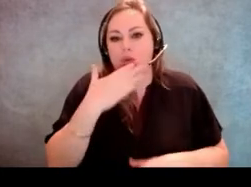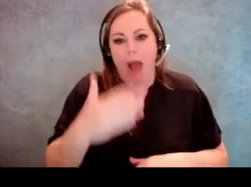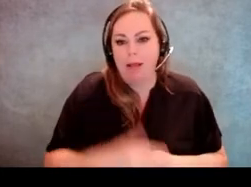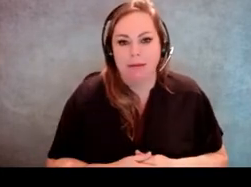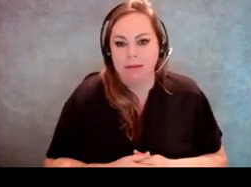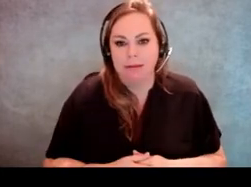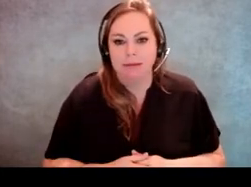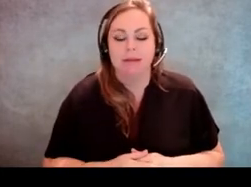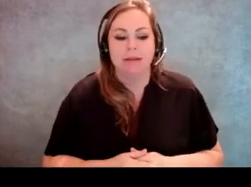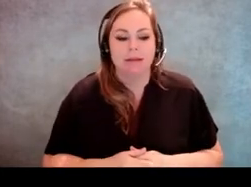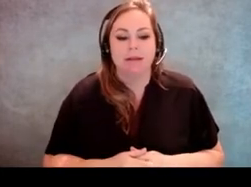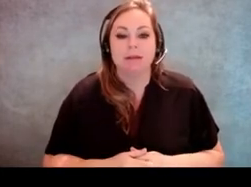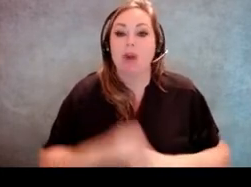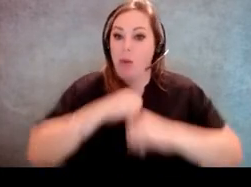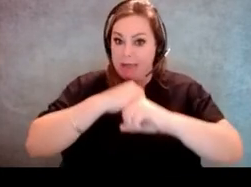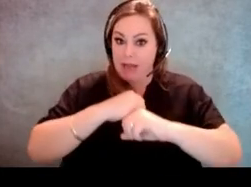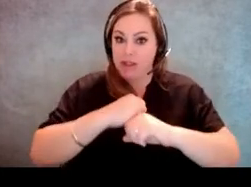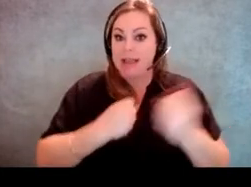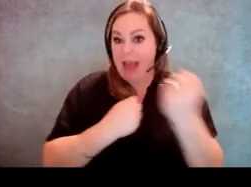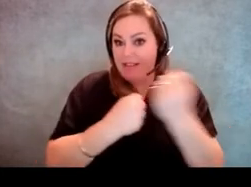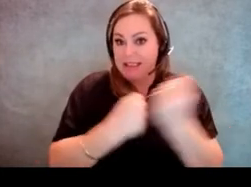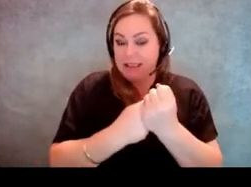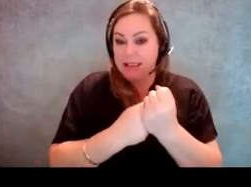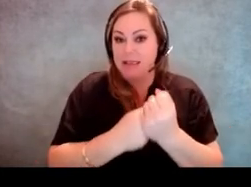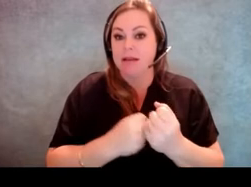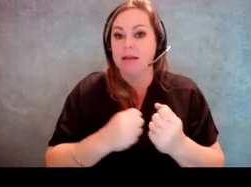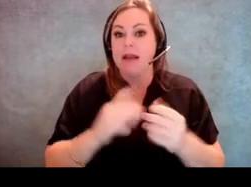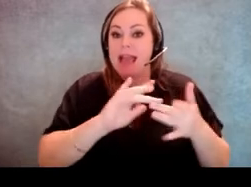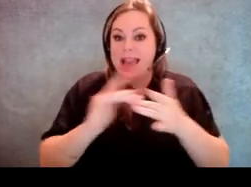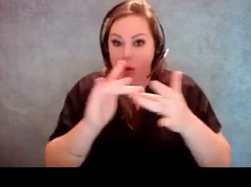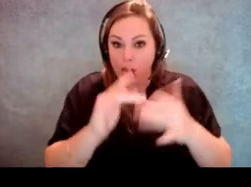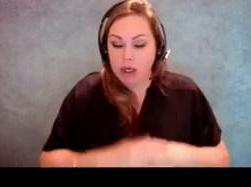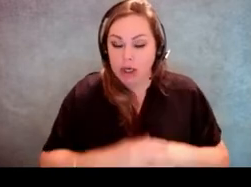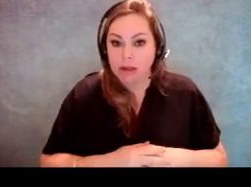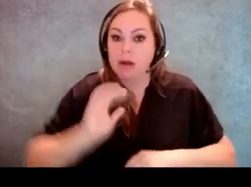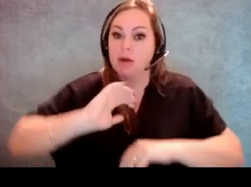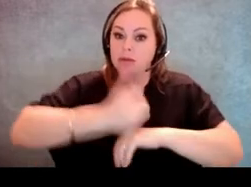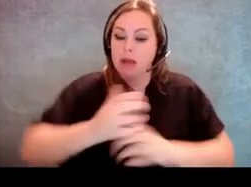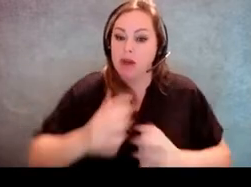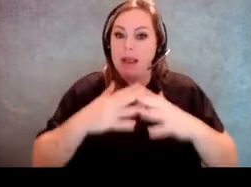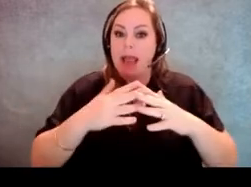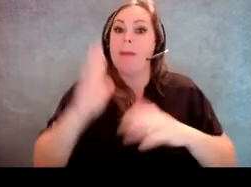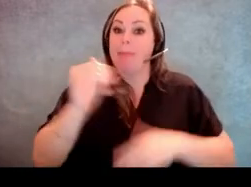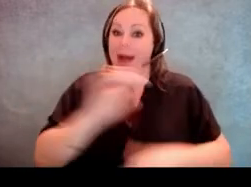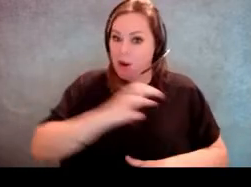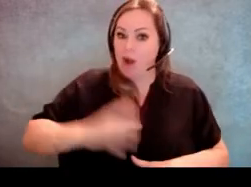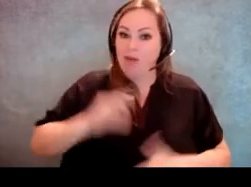And so the Protection and Advocacy Network was created by Congress for that reason,